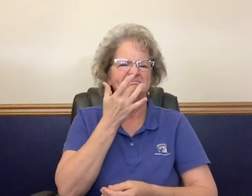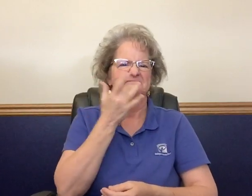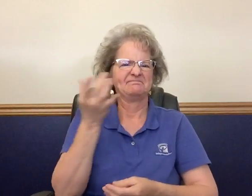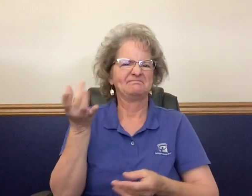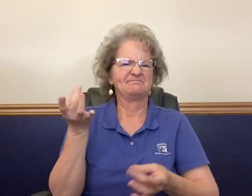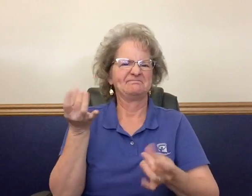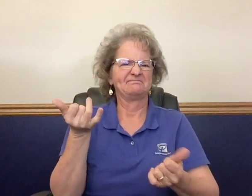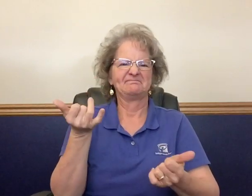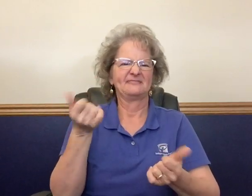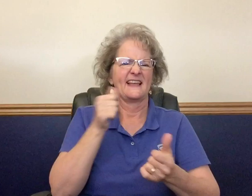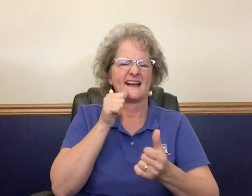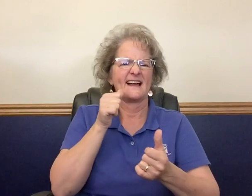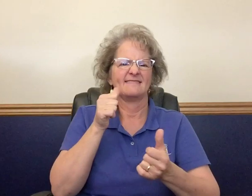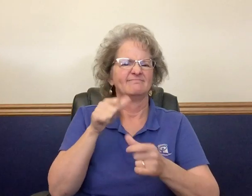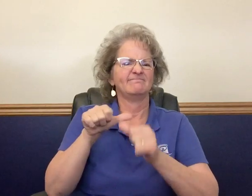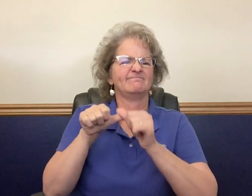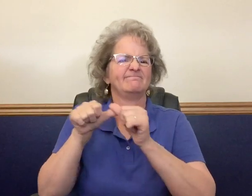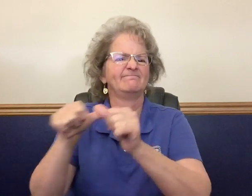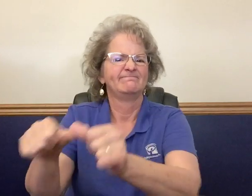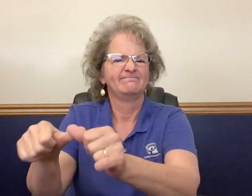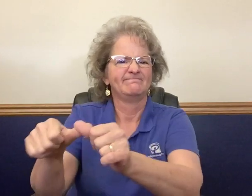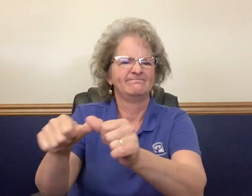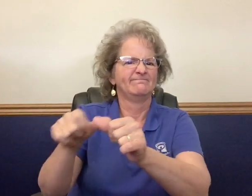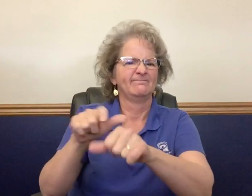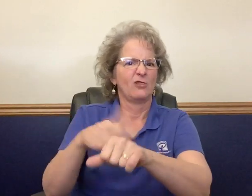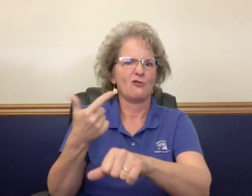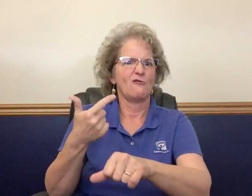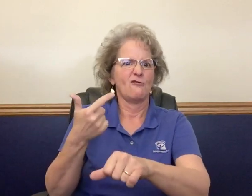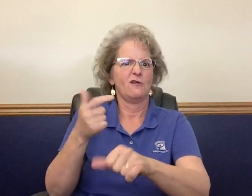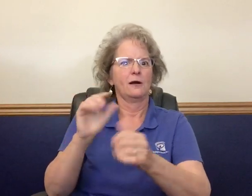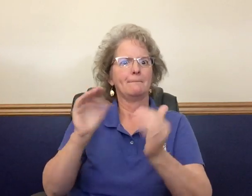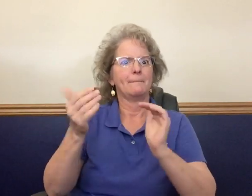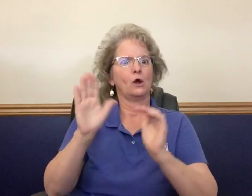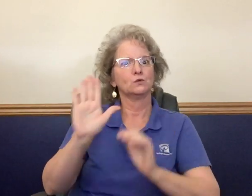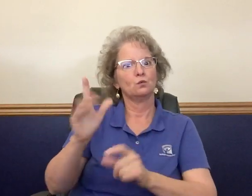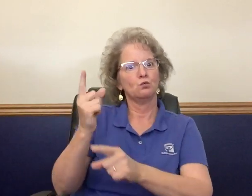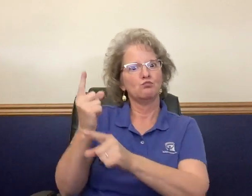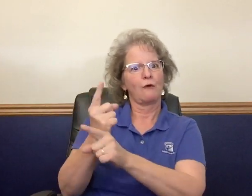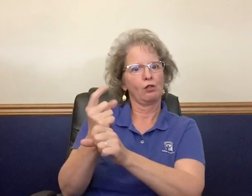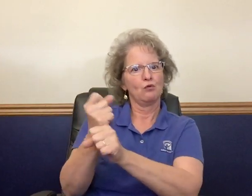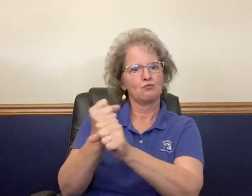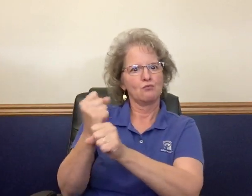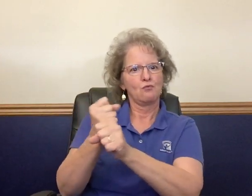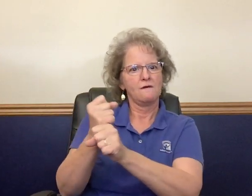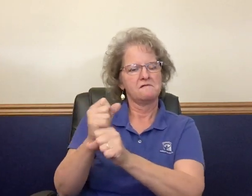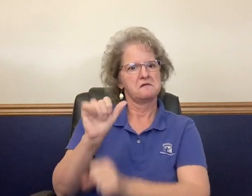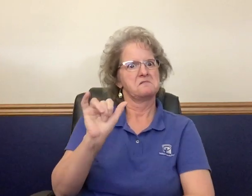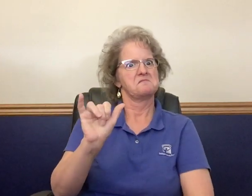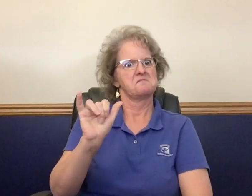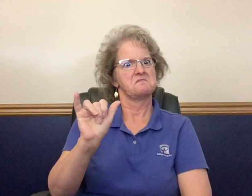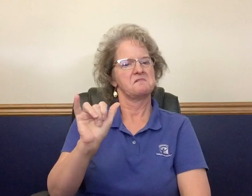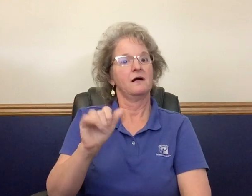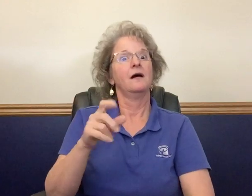and does not taste good), almost twice as fast compare to the regular coffee. That is interesting!